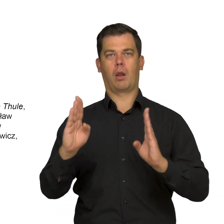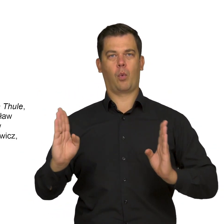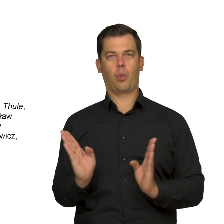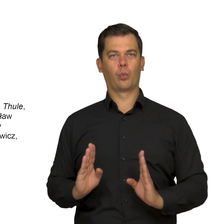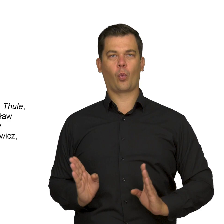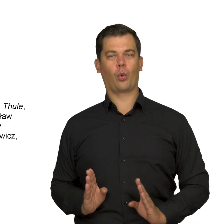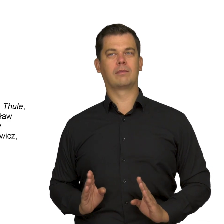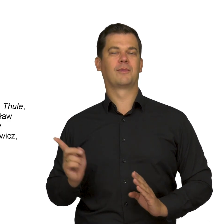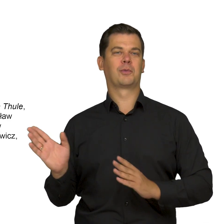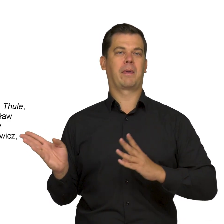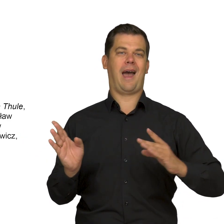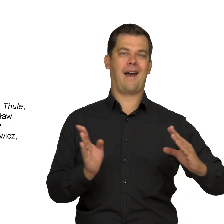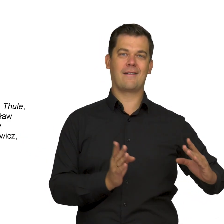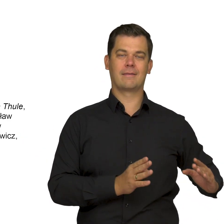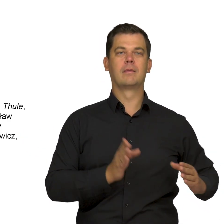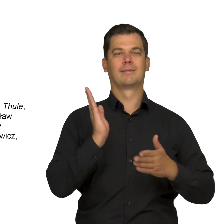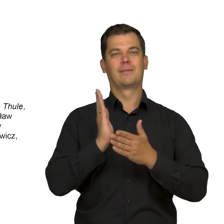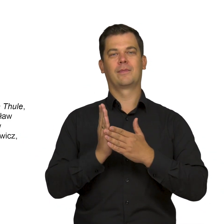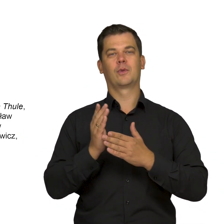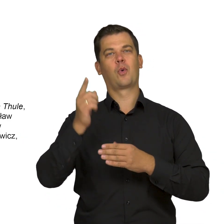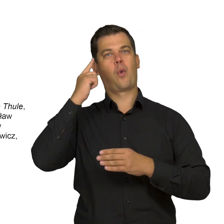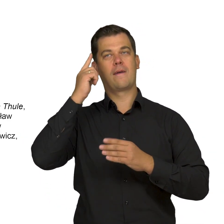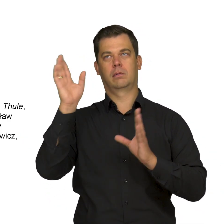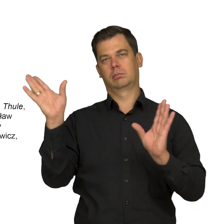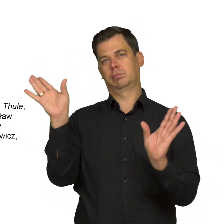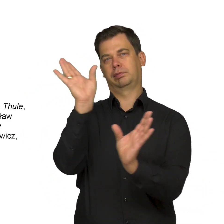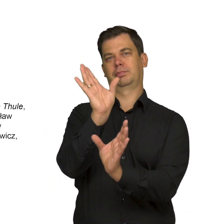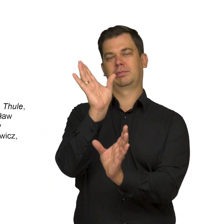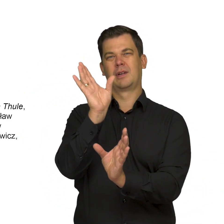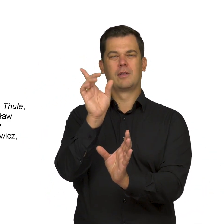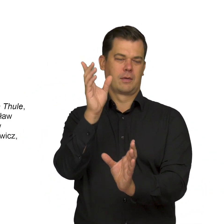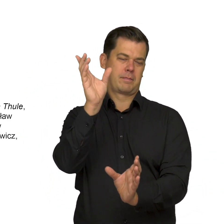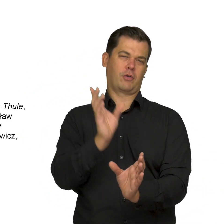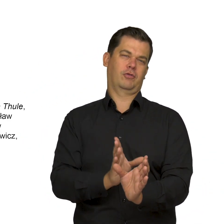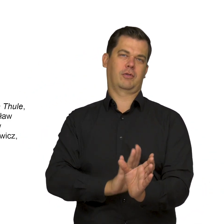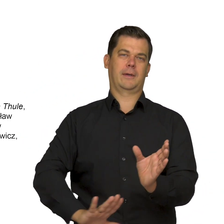twists to the right and ends at the height of the man’s head, slightly below it.